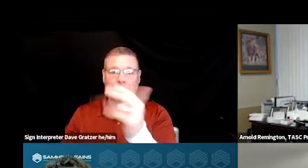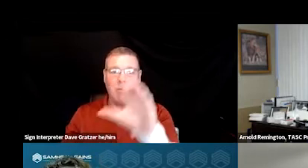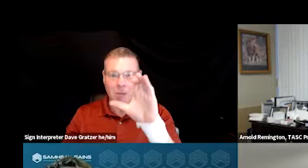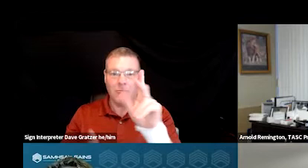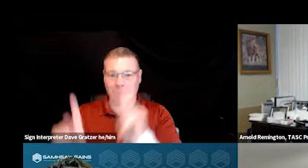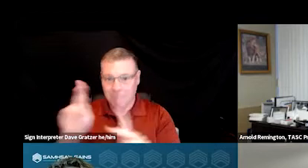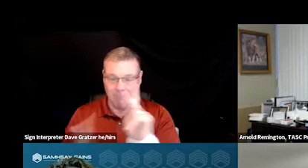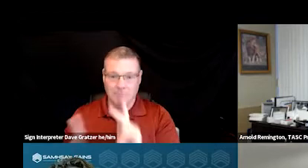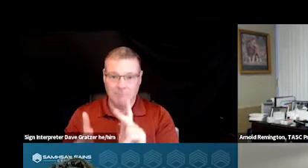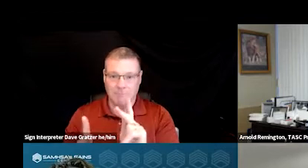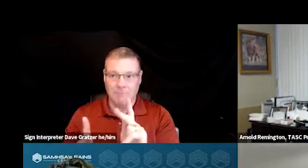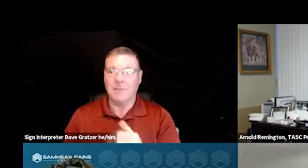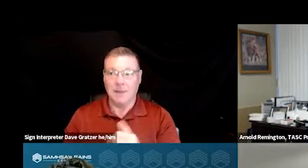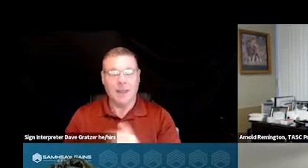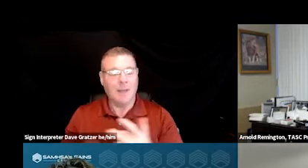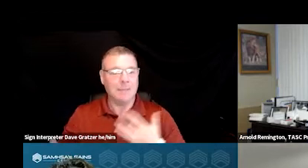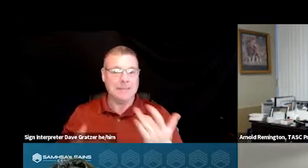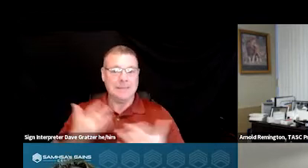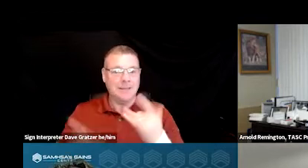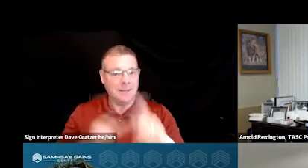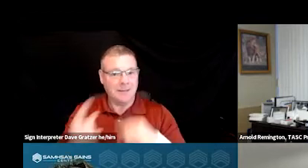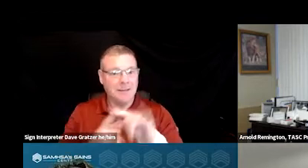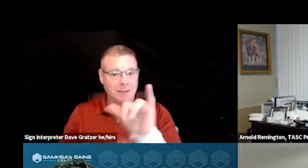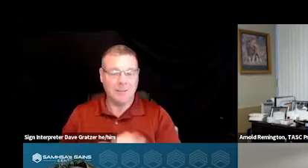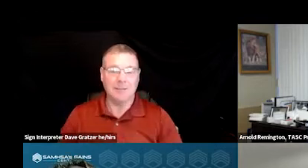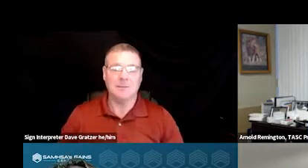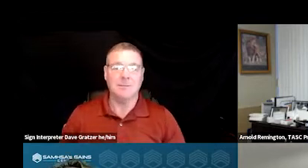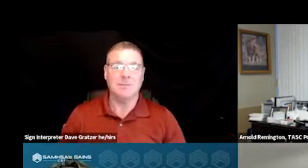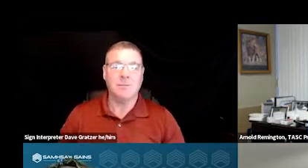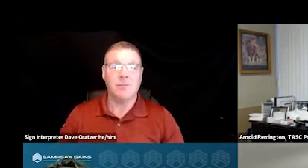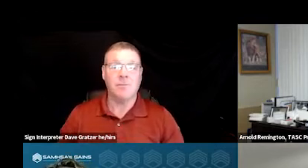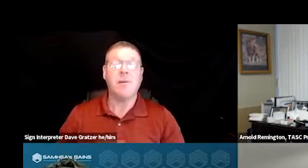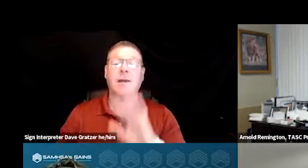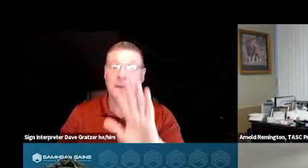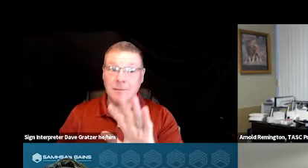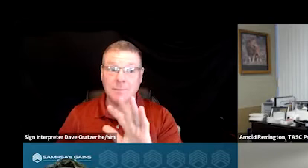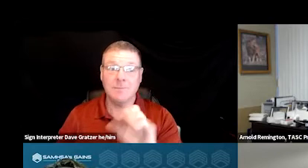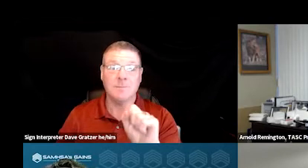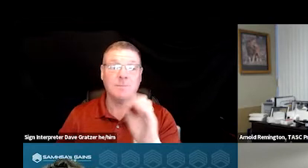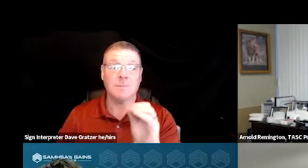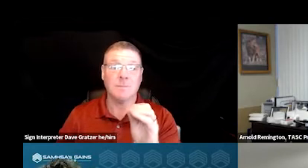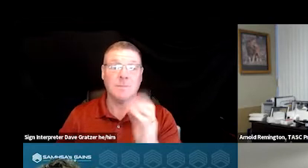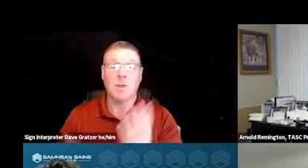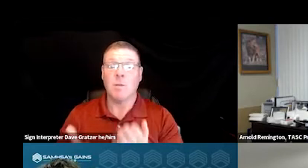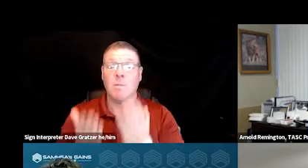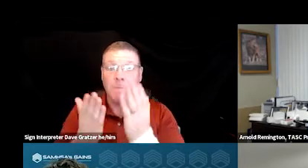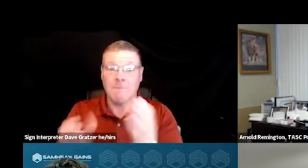So I'm pretty excited about that. So then providing, you know, further support for a place